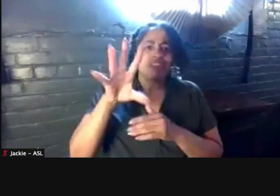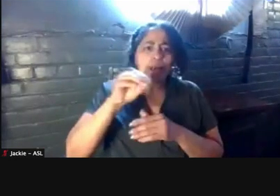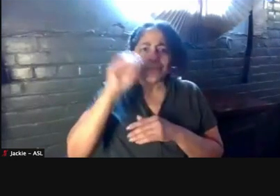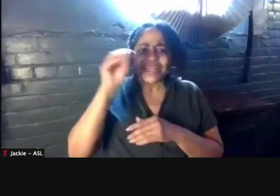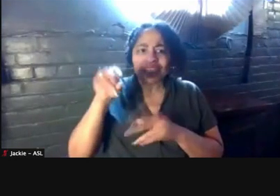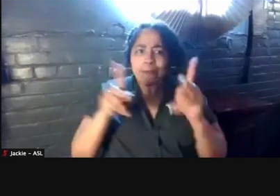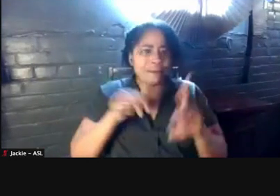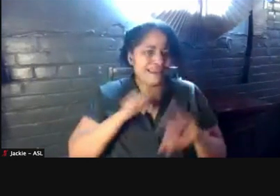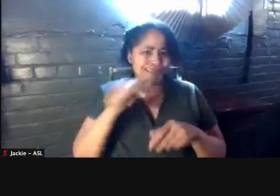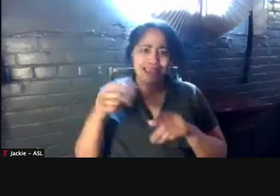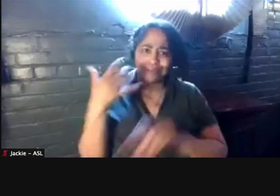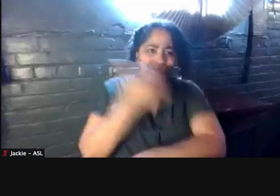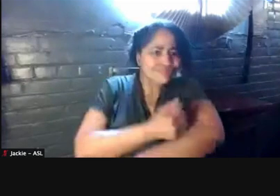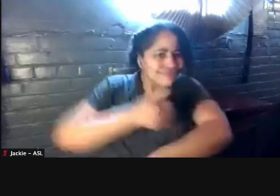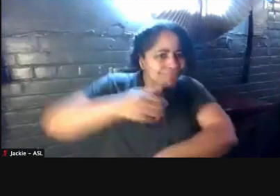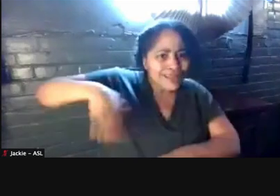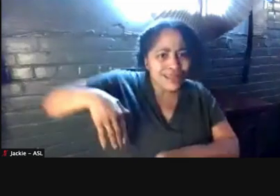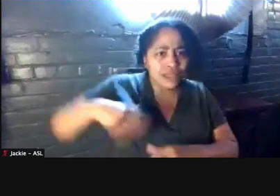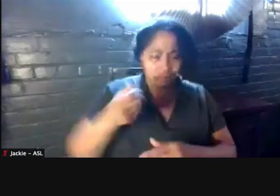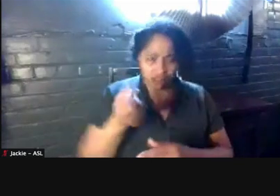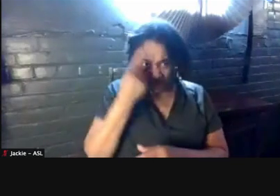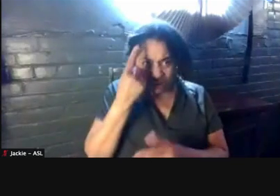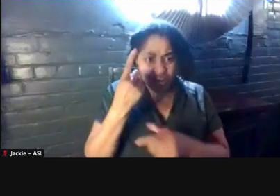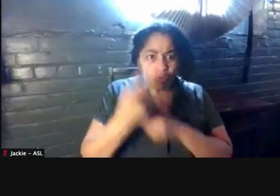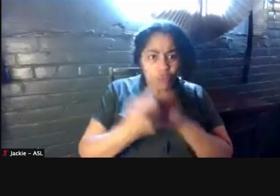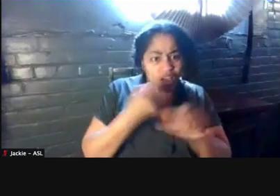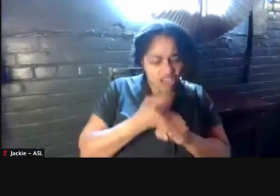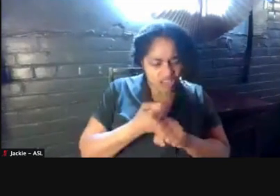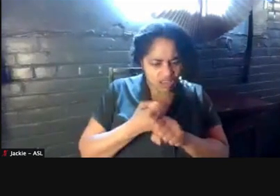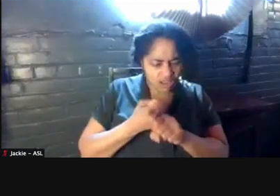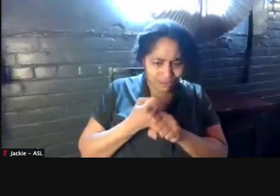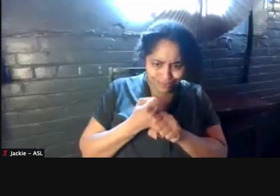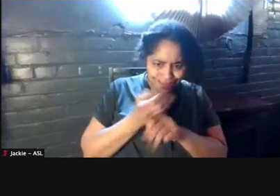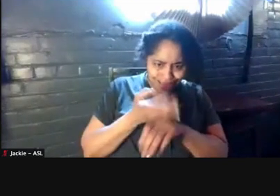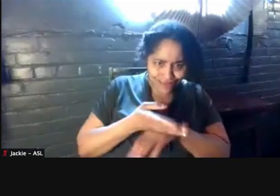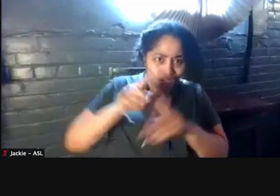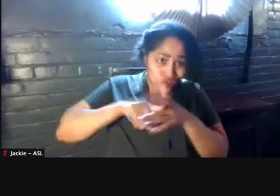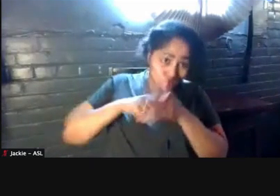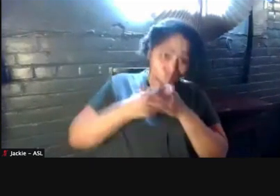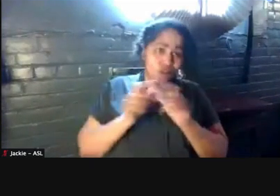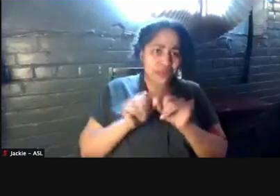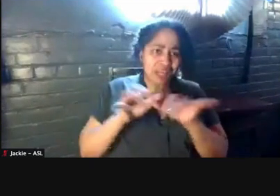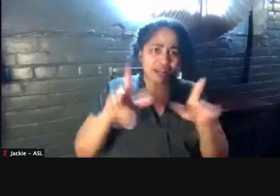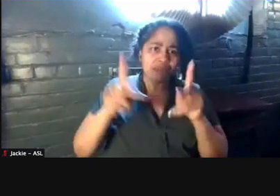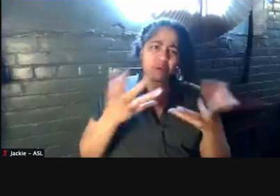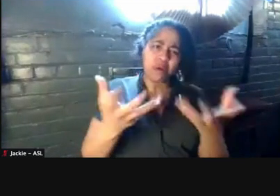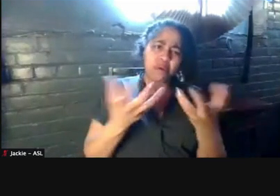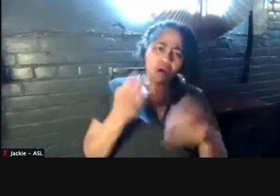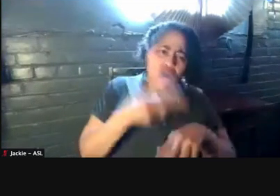So, you know, it's understandable a year into the pandemic that people are longing for a sense of normalcy. I know I am.